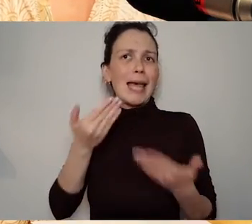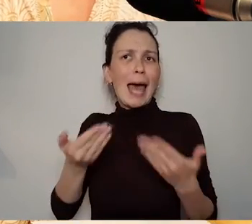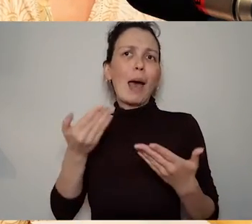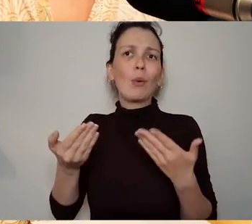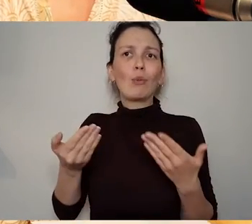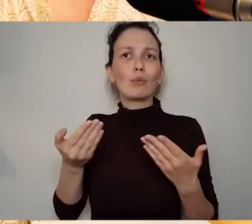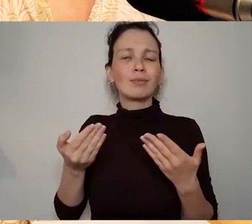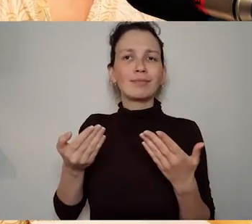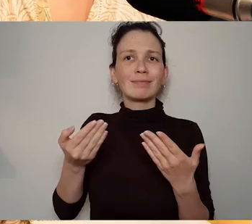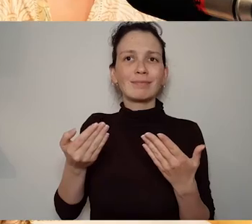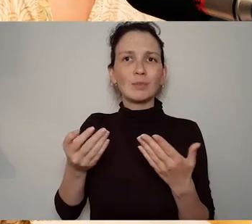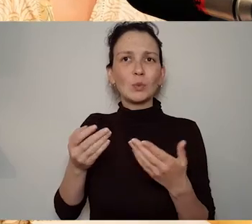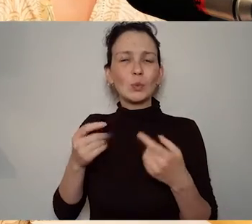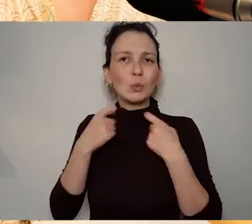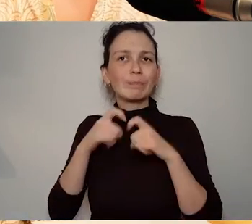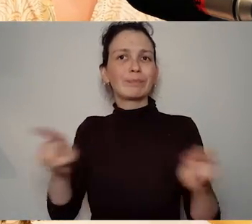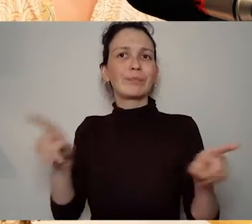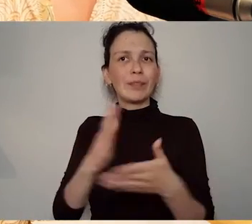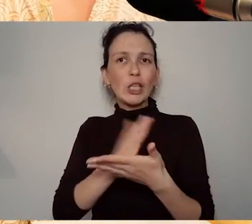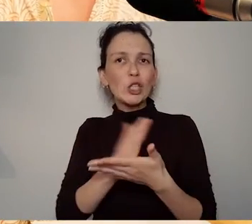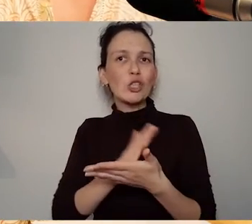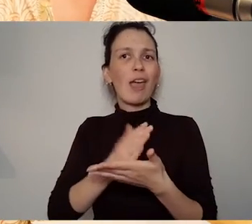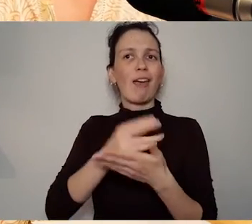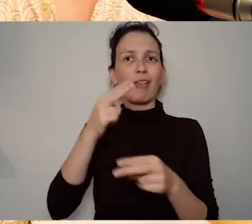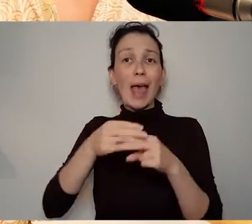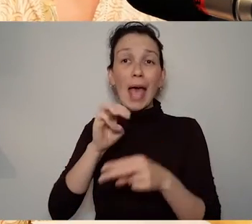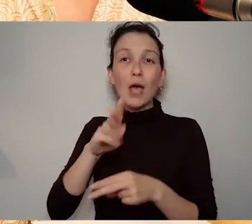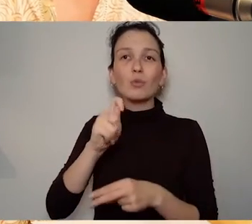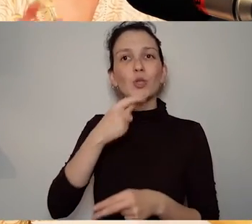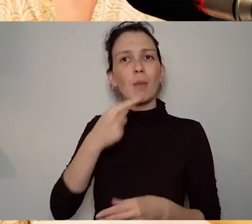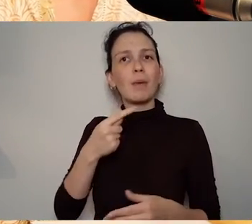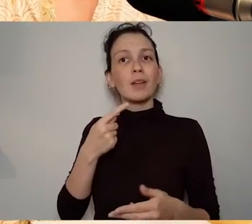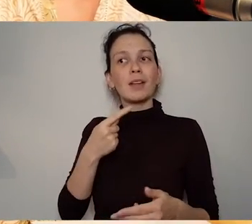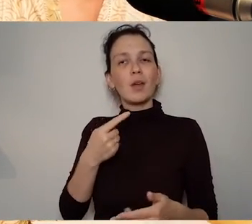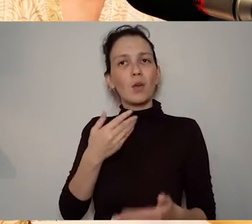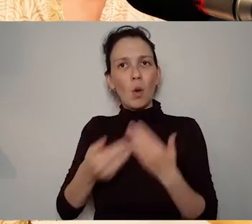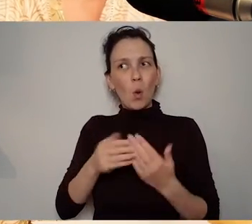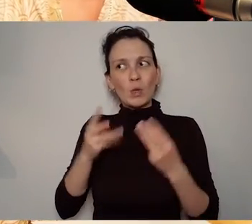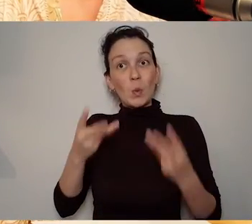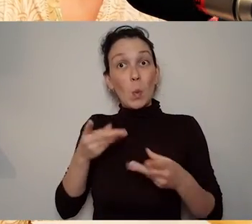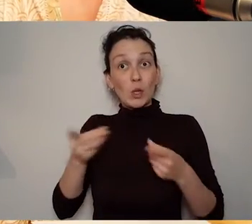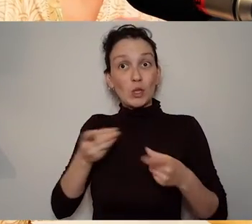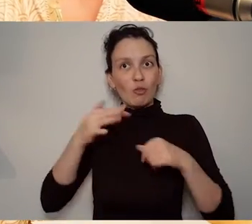very used to kind of distilling their research into you know radio interviews or press releases